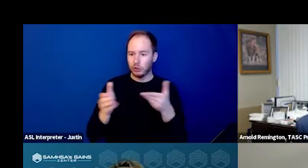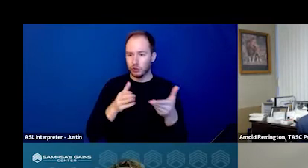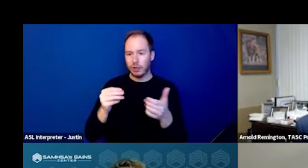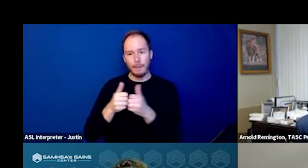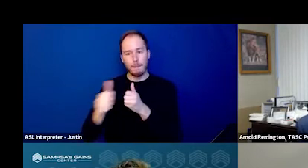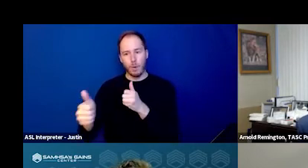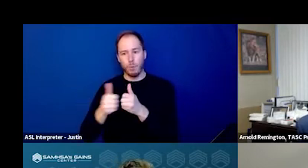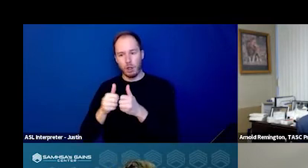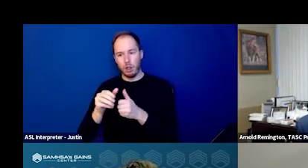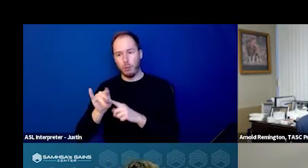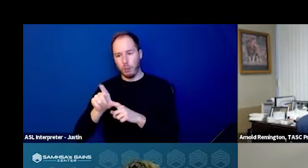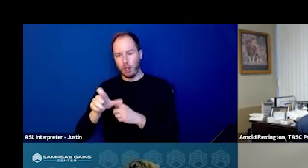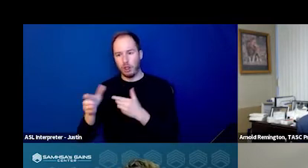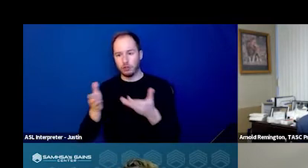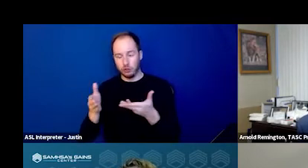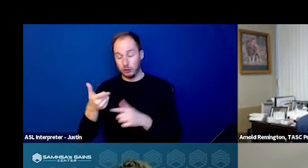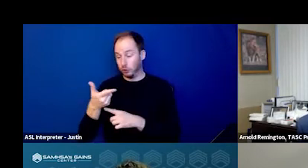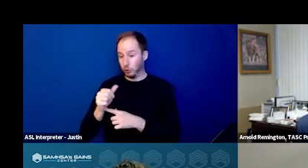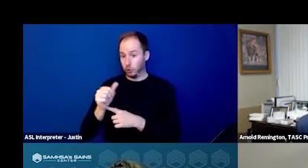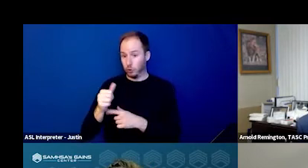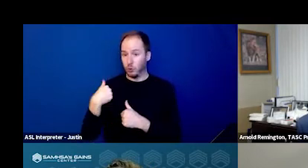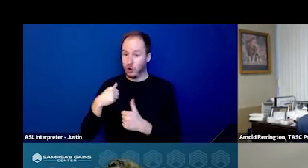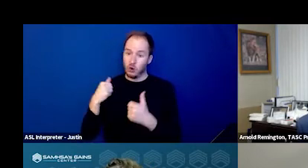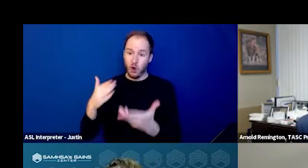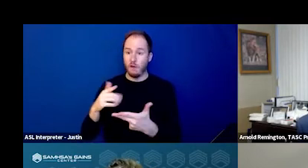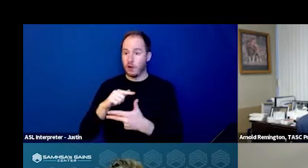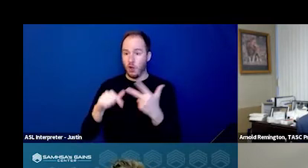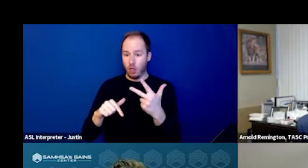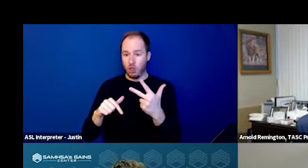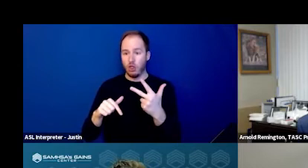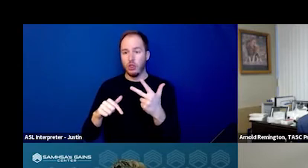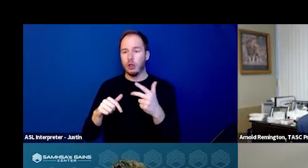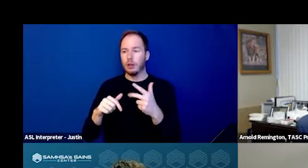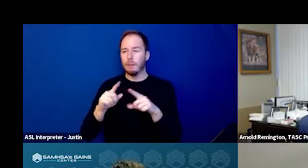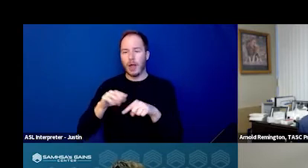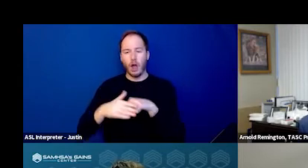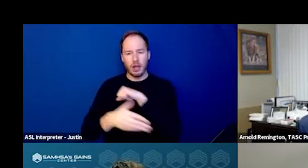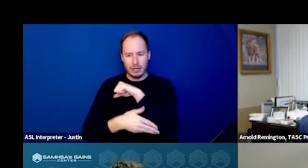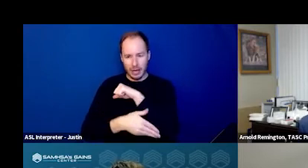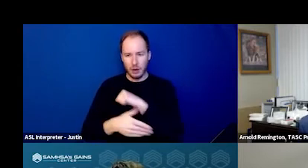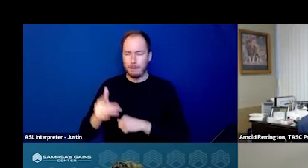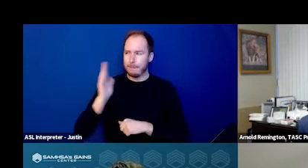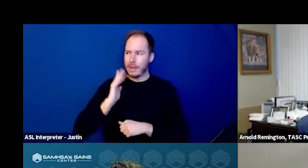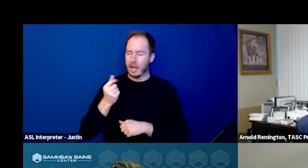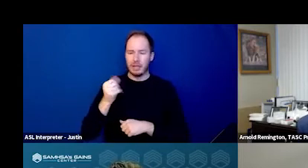In Georgia, we've offered all three at a county based level, starting in 1995.